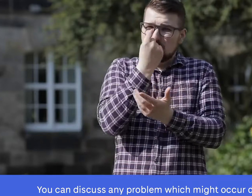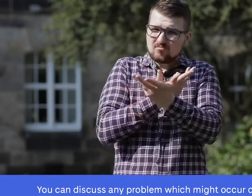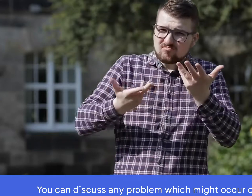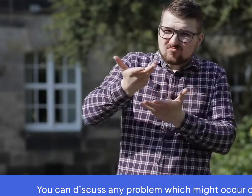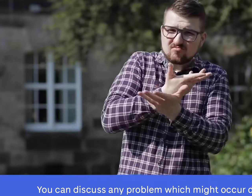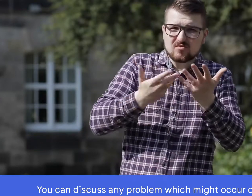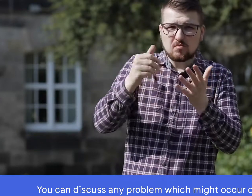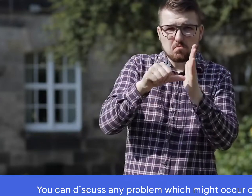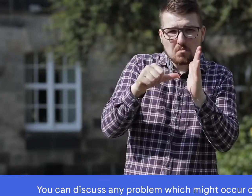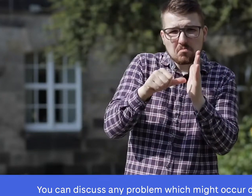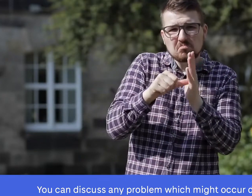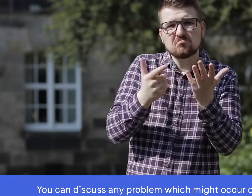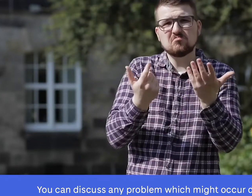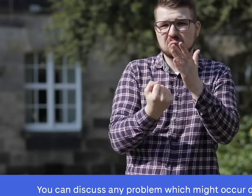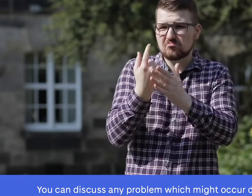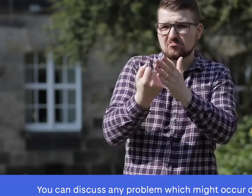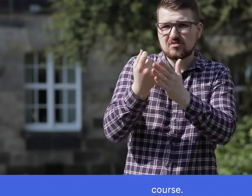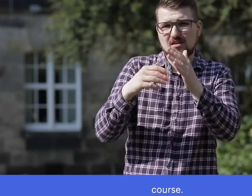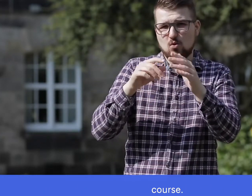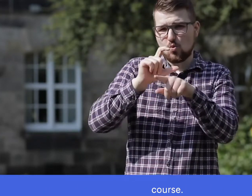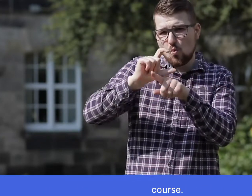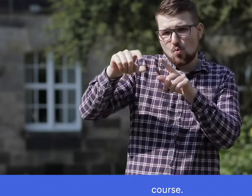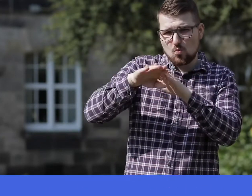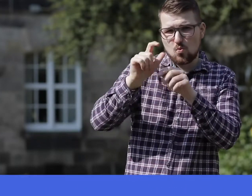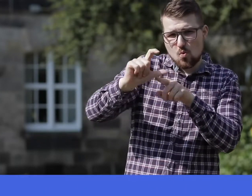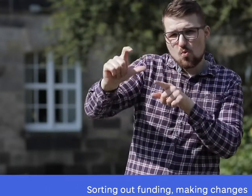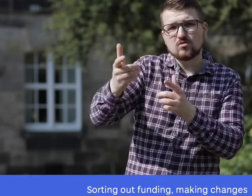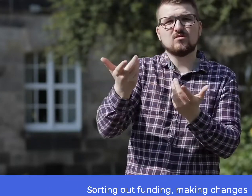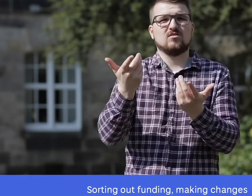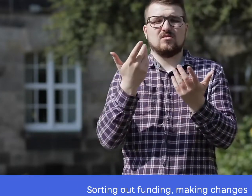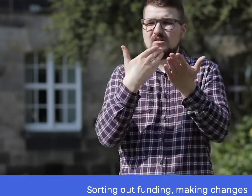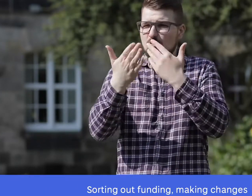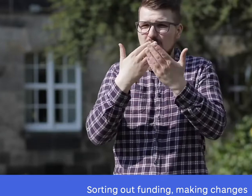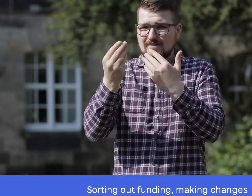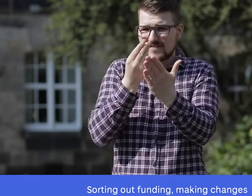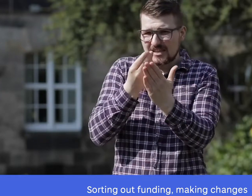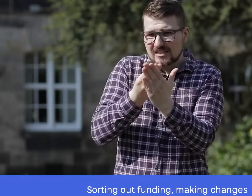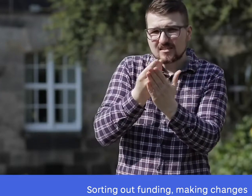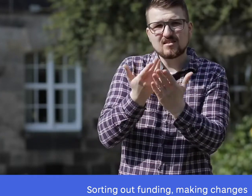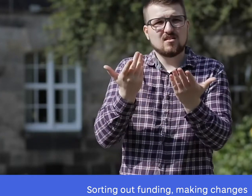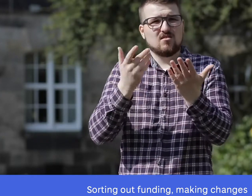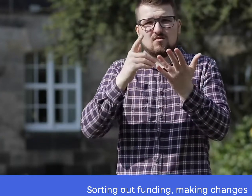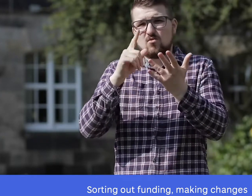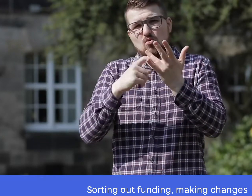You can discuss any problem which might occur during your course. Sorting out funding, making changes